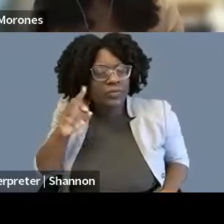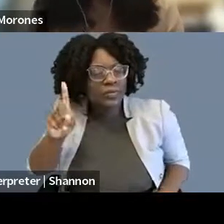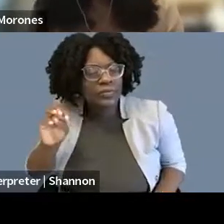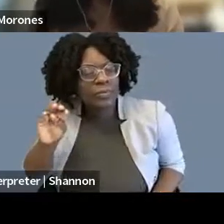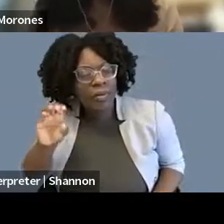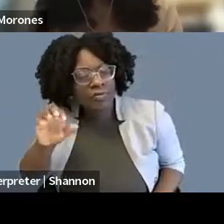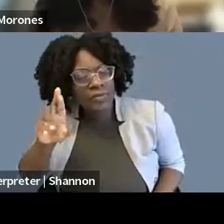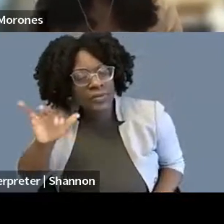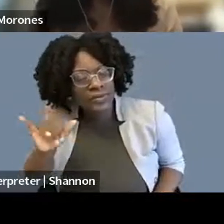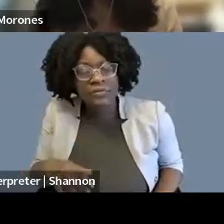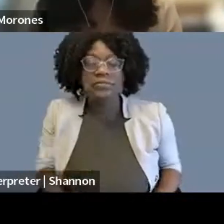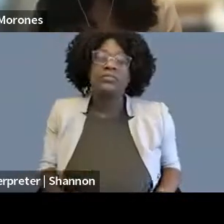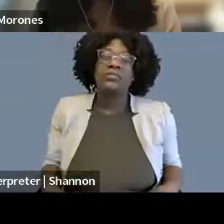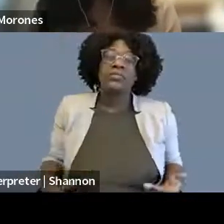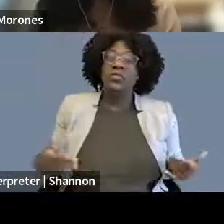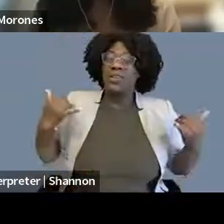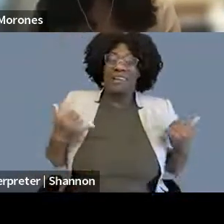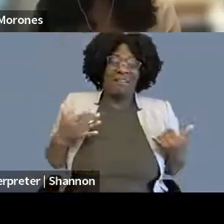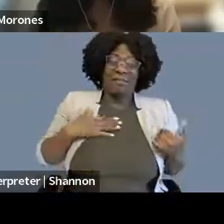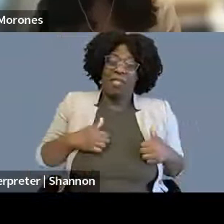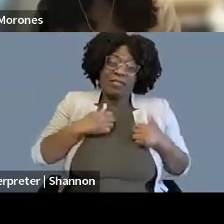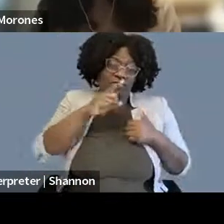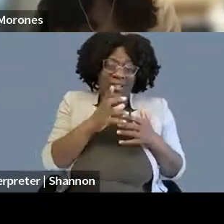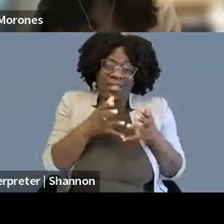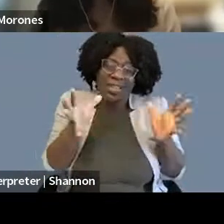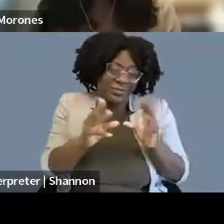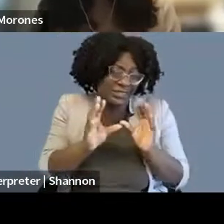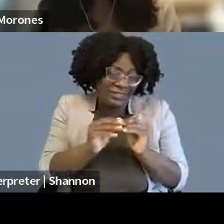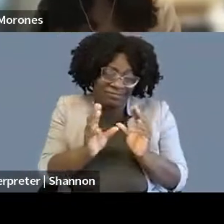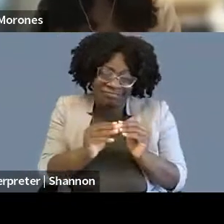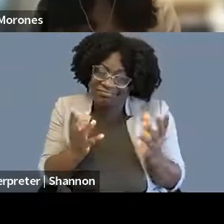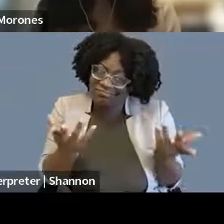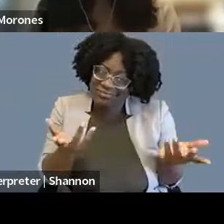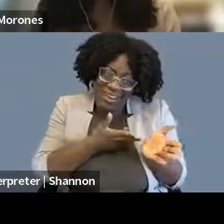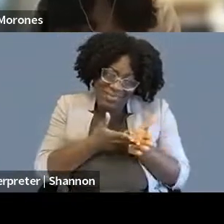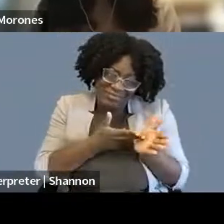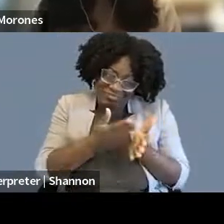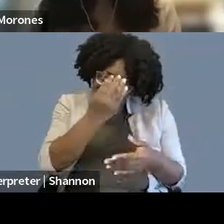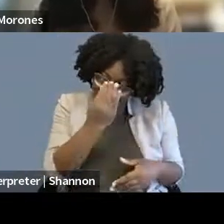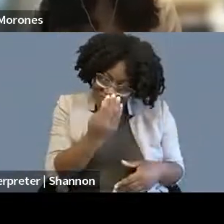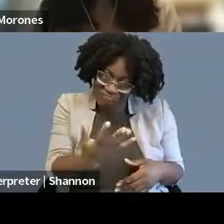You know, I wanna be very real with all of you who are here, like I look at my Microsoft Outlook,